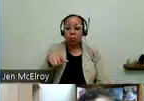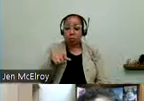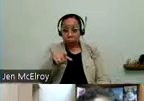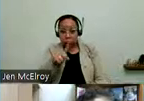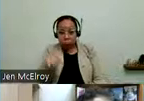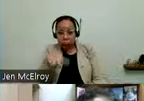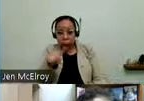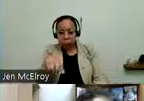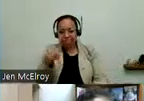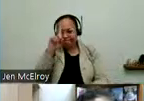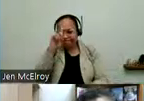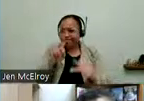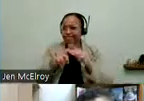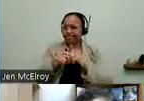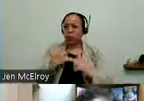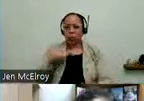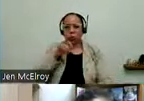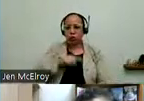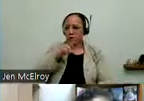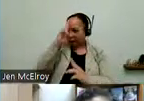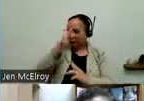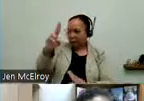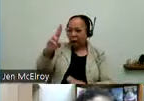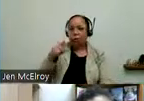that you think we should honor as part of a mural. Chicagoans with